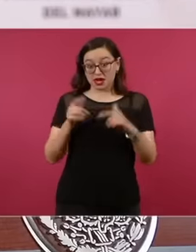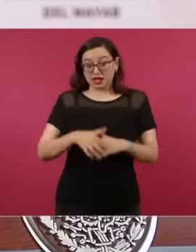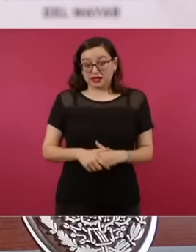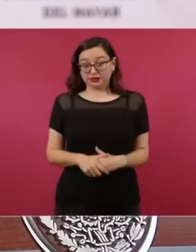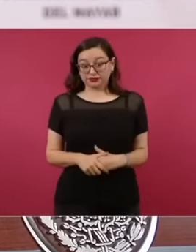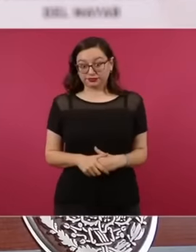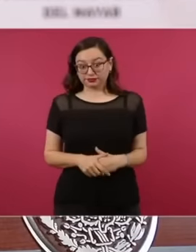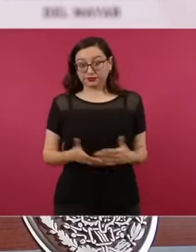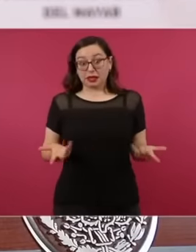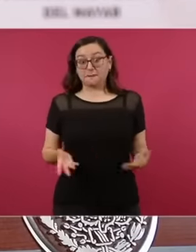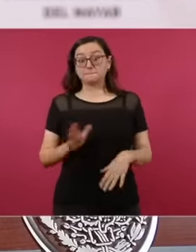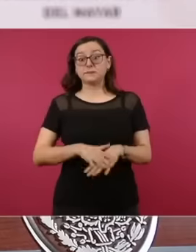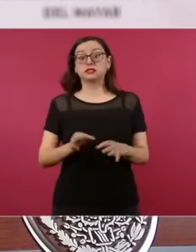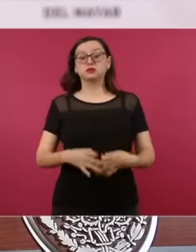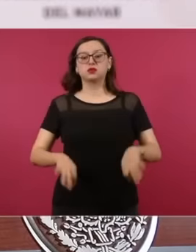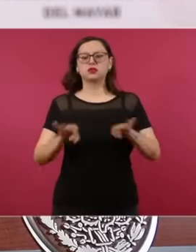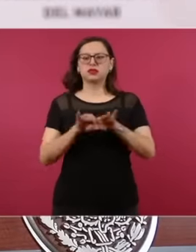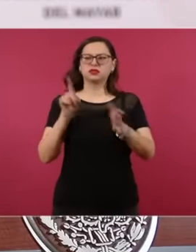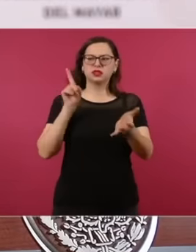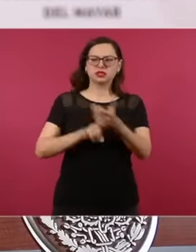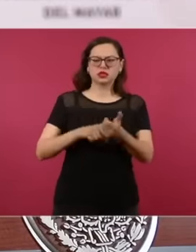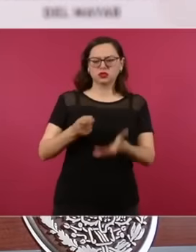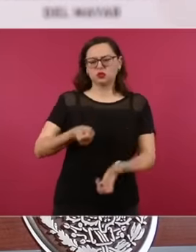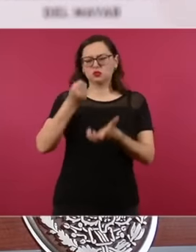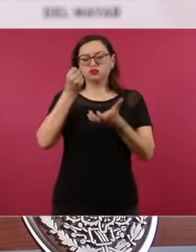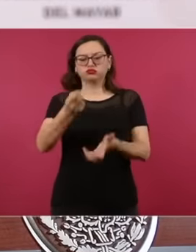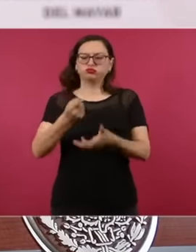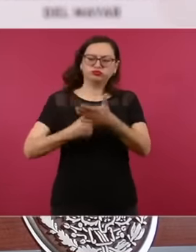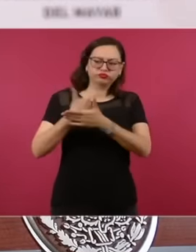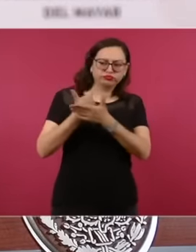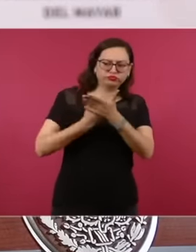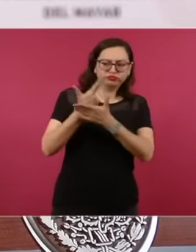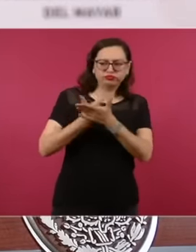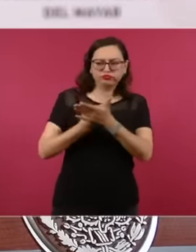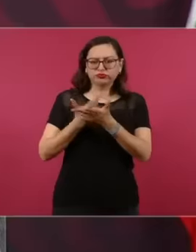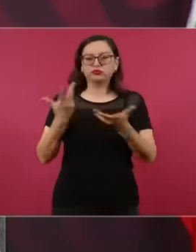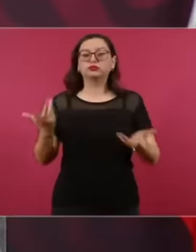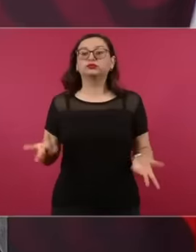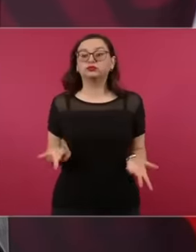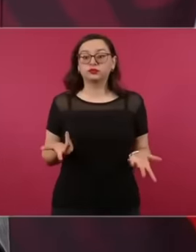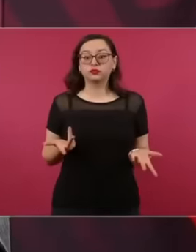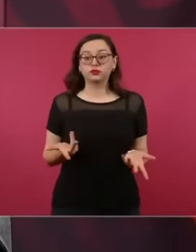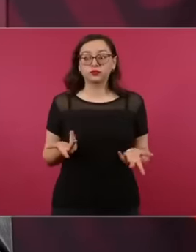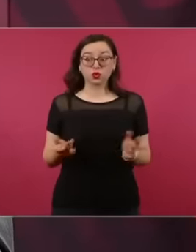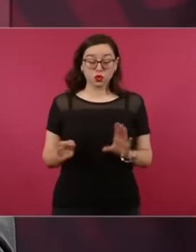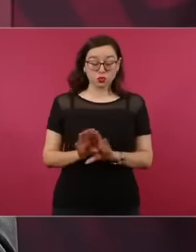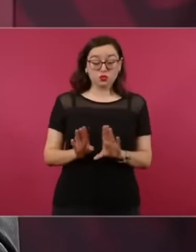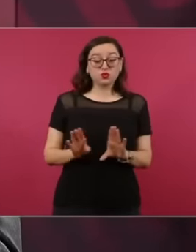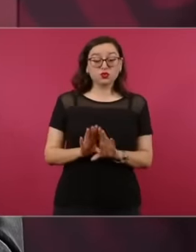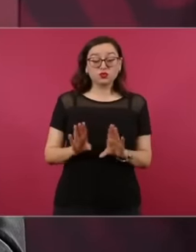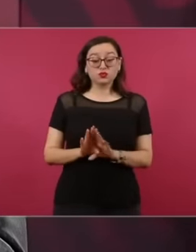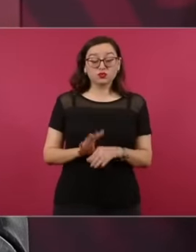money how much it received from